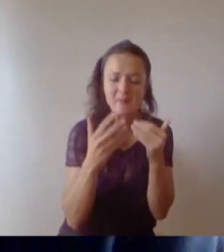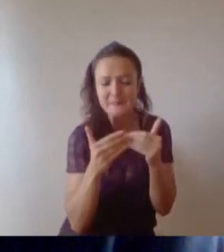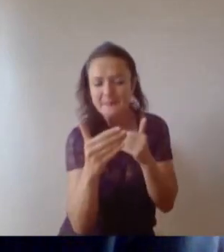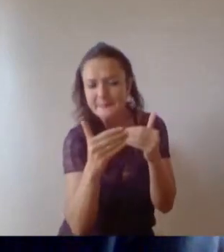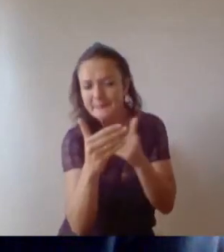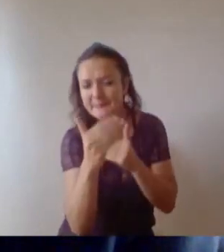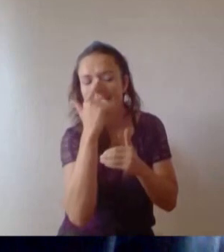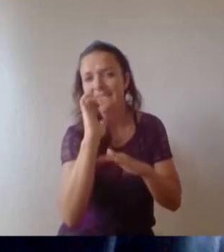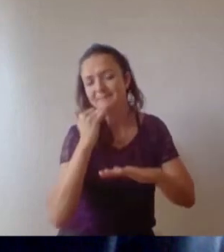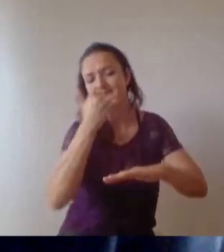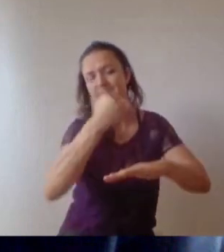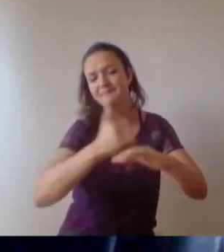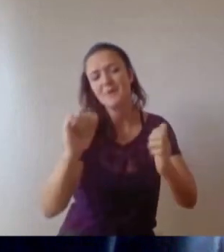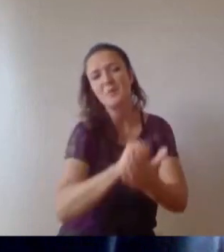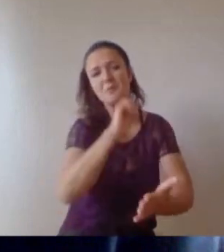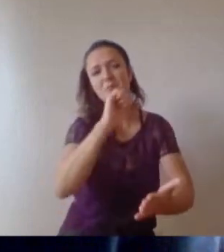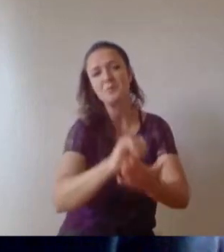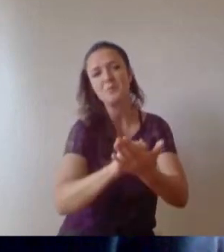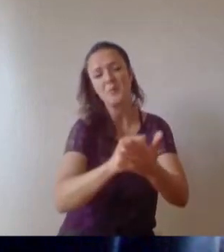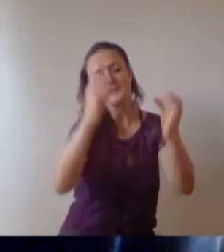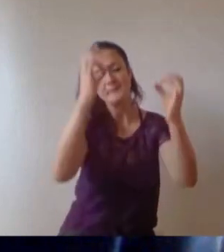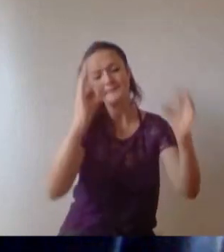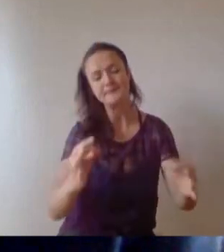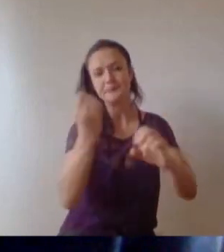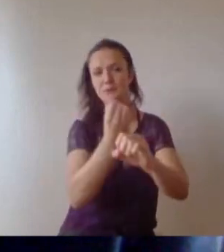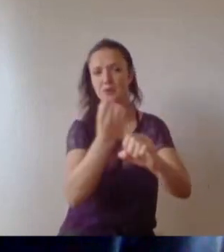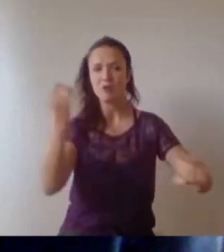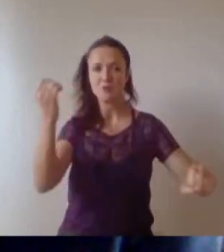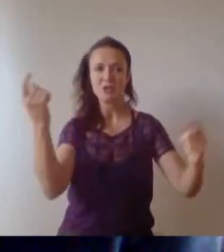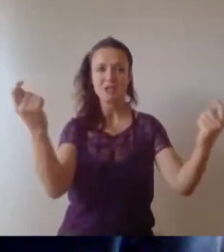formal graduation ceremonies. Thank you to all our guest speakers and